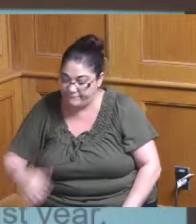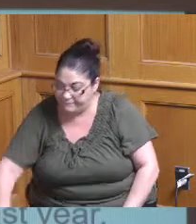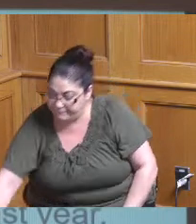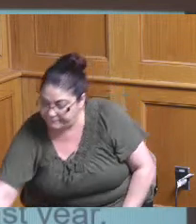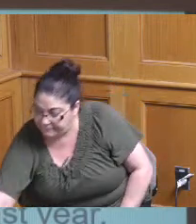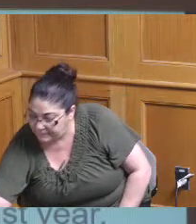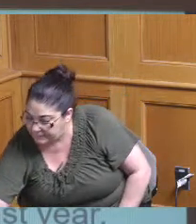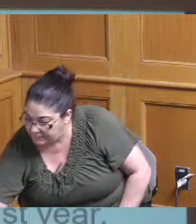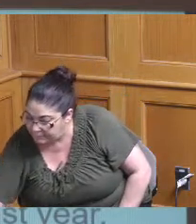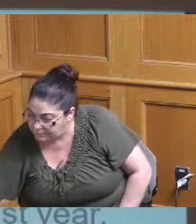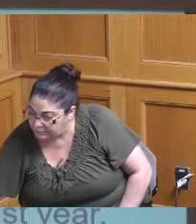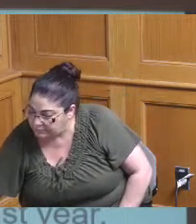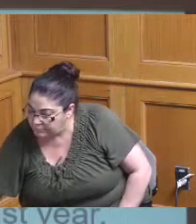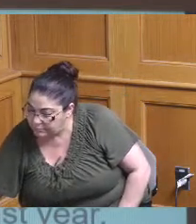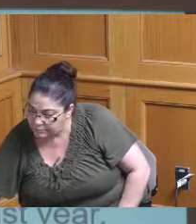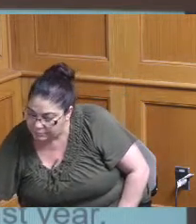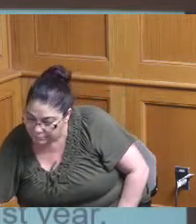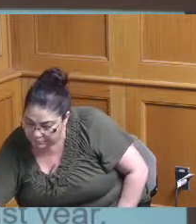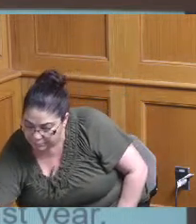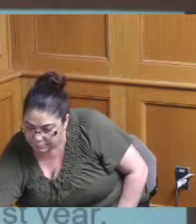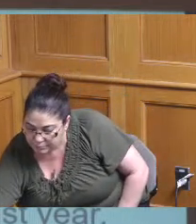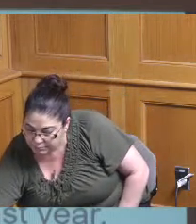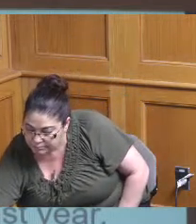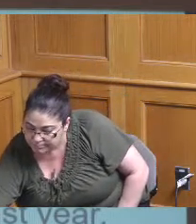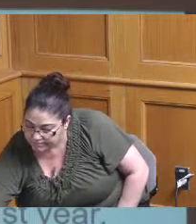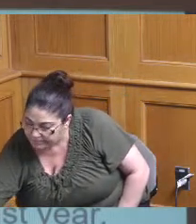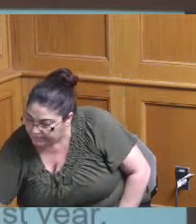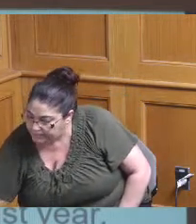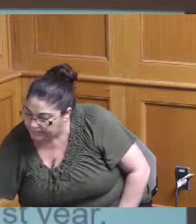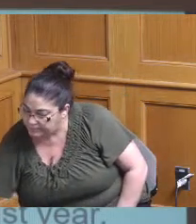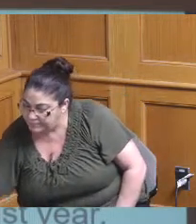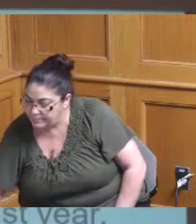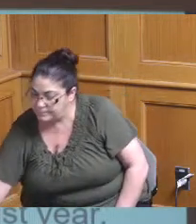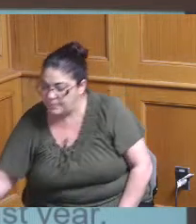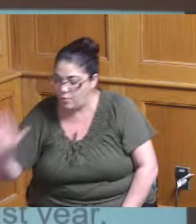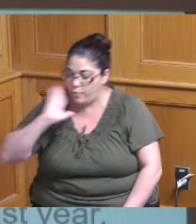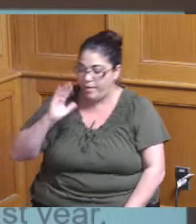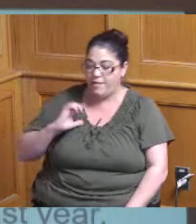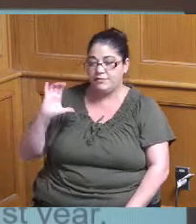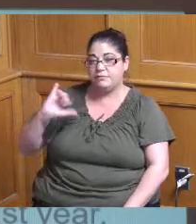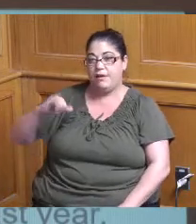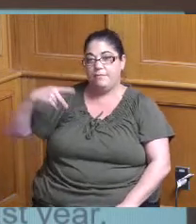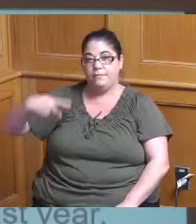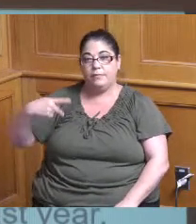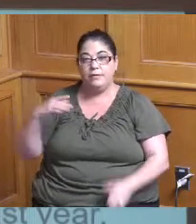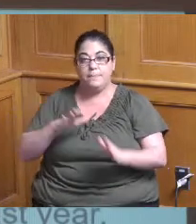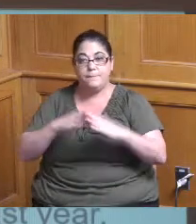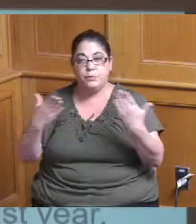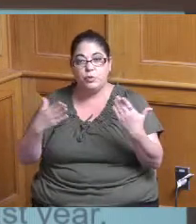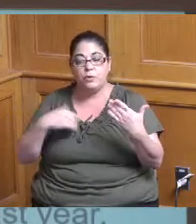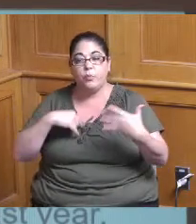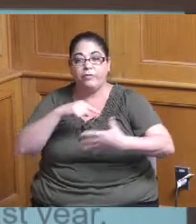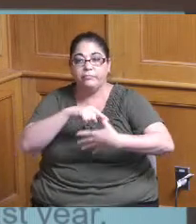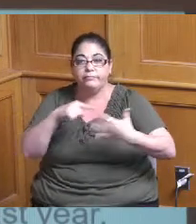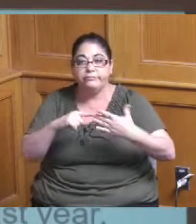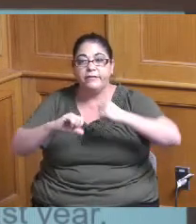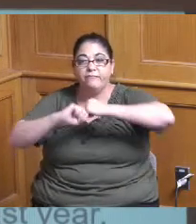our goal there is to have a CIP book reflective of the foundational projects that have been part